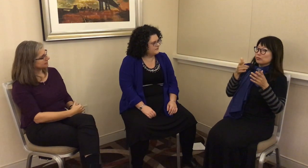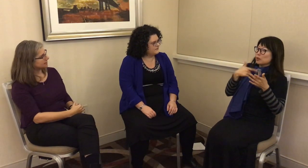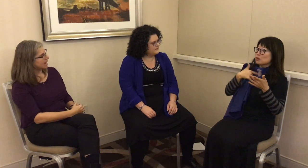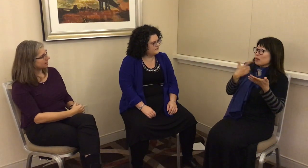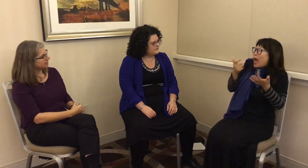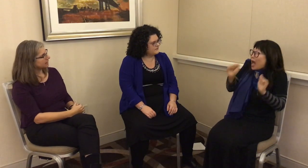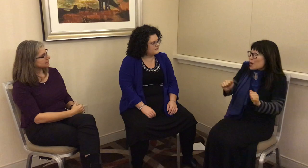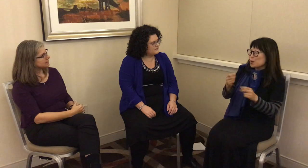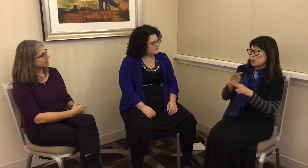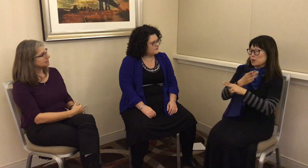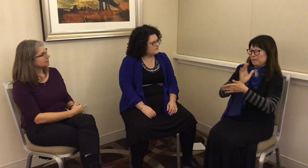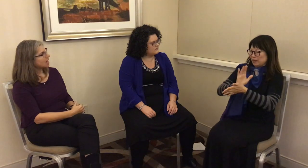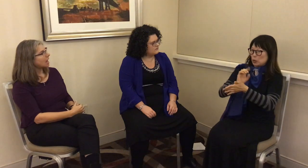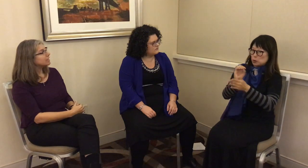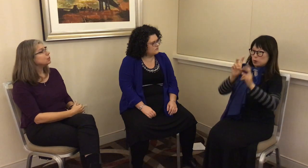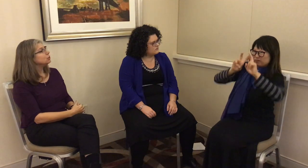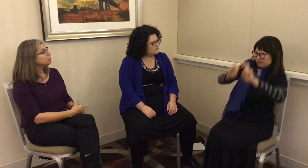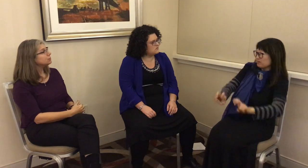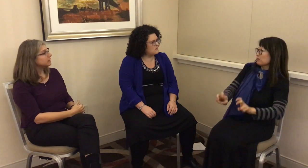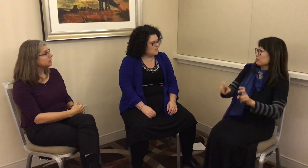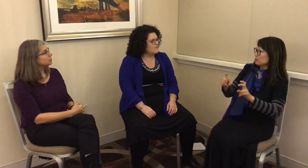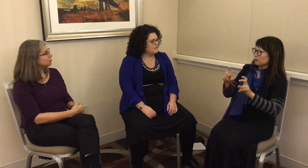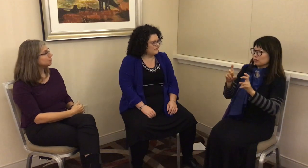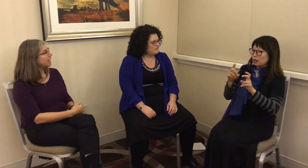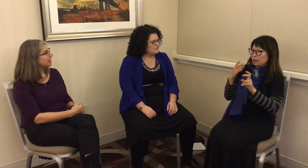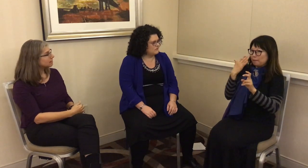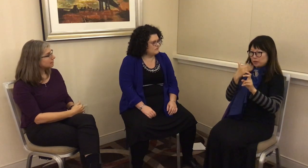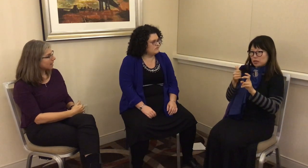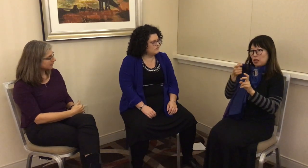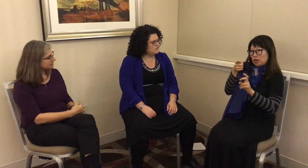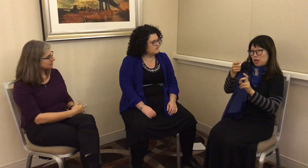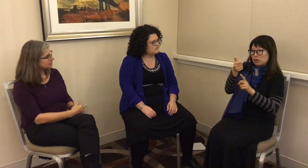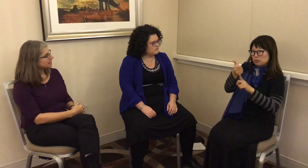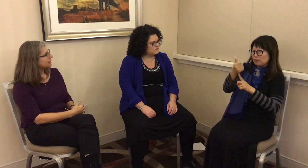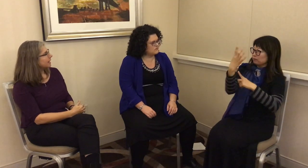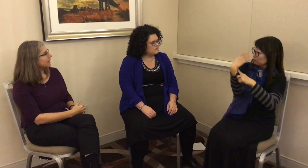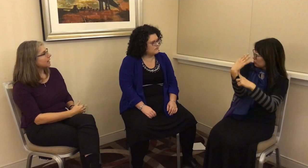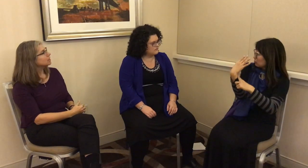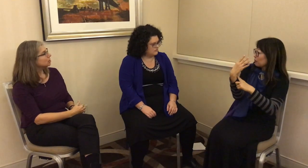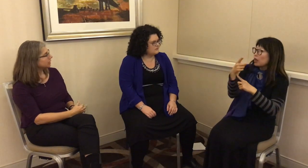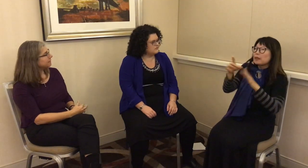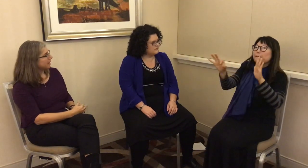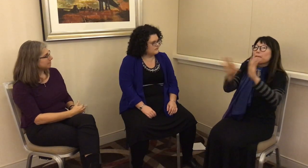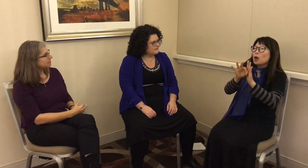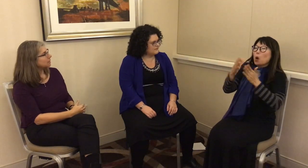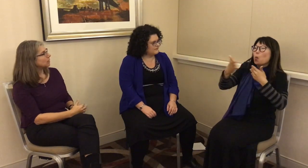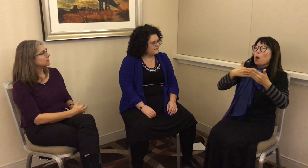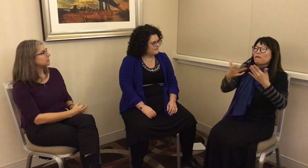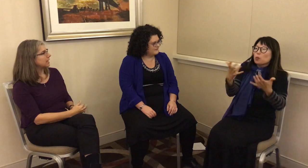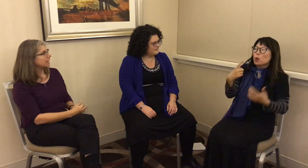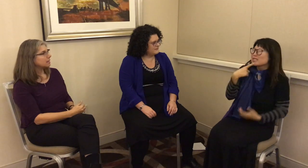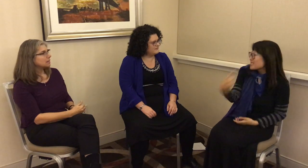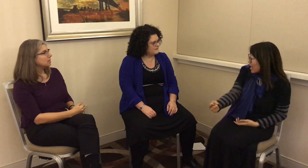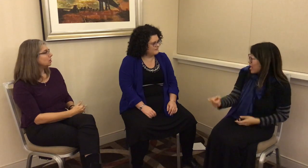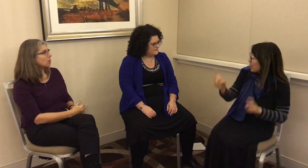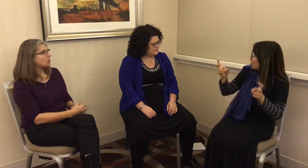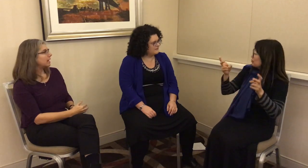at this data is that I could use videos to analyse. I could look at them and what they’re